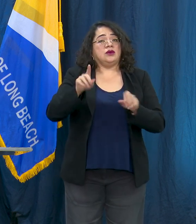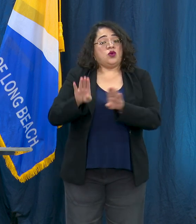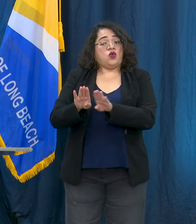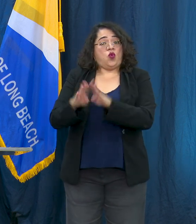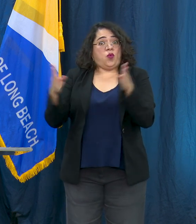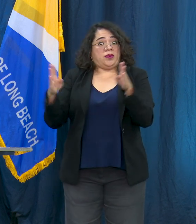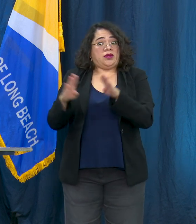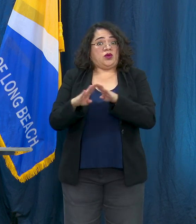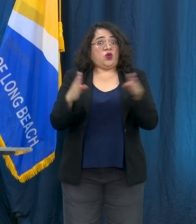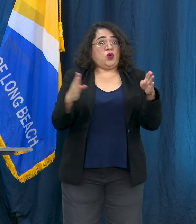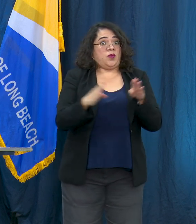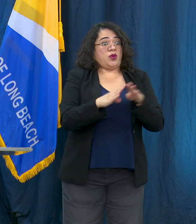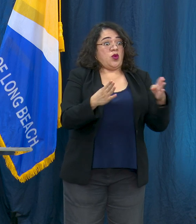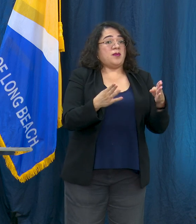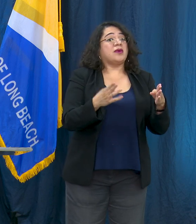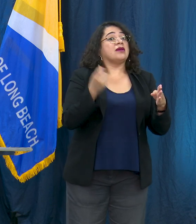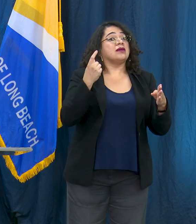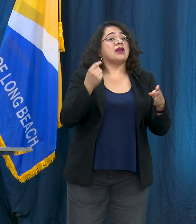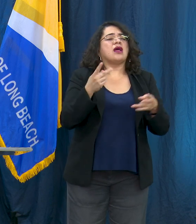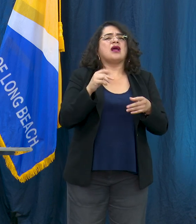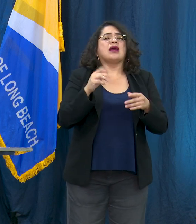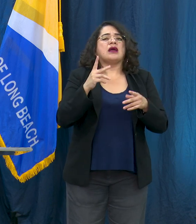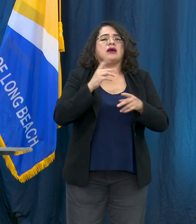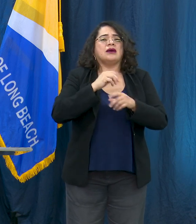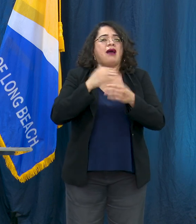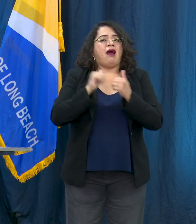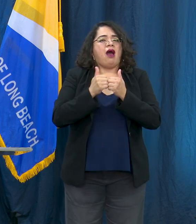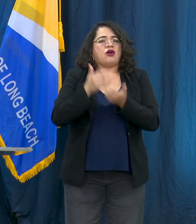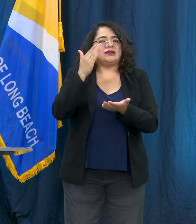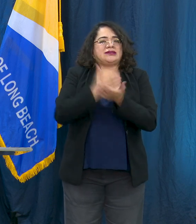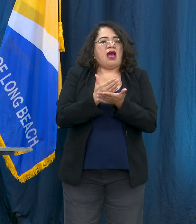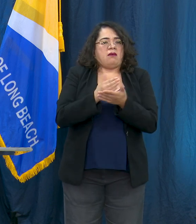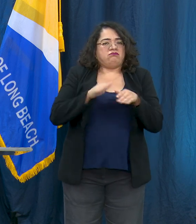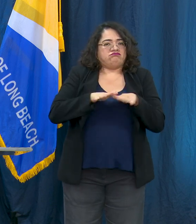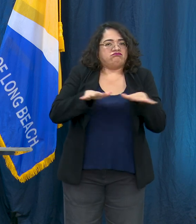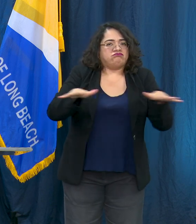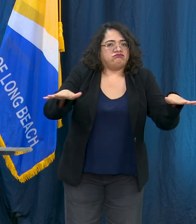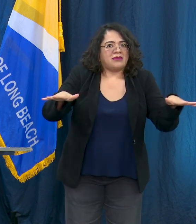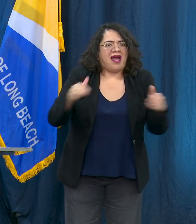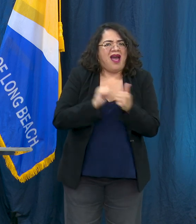relies completely on you. It relies on everyone who is out and about making